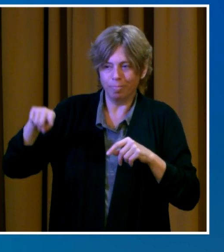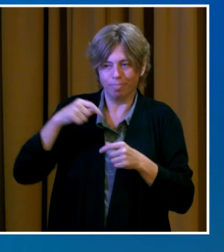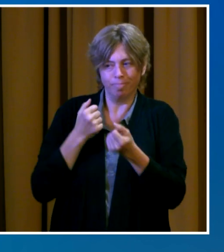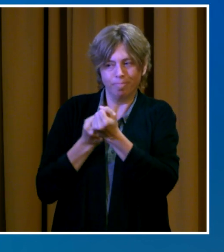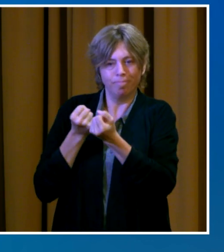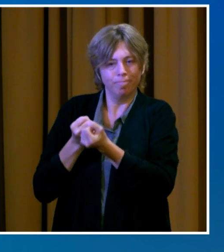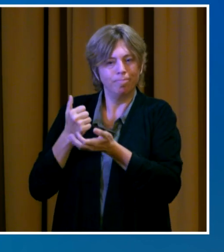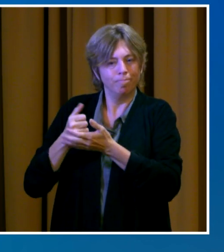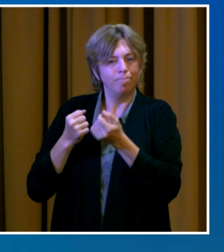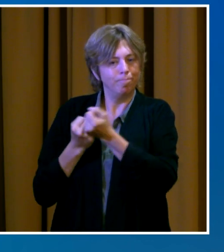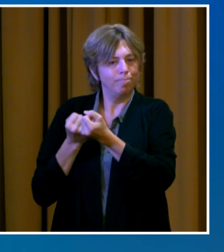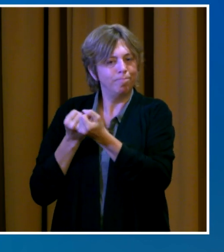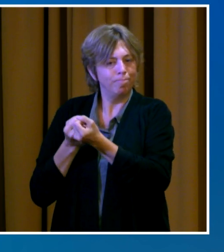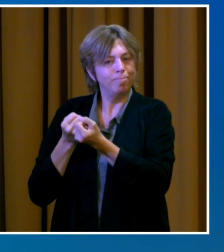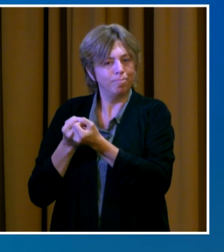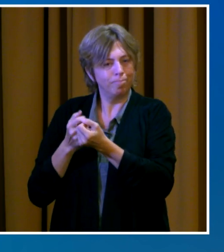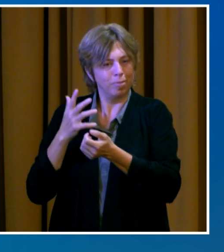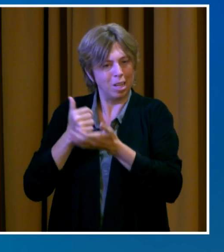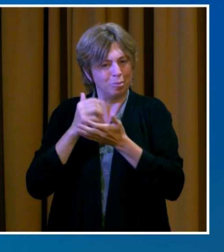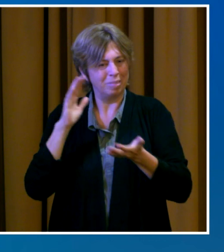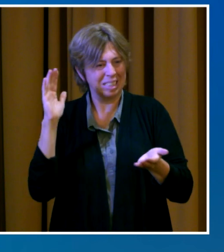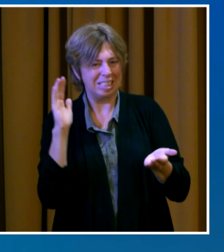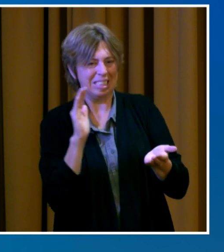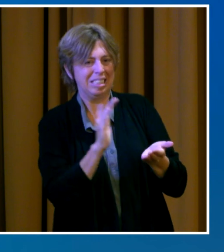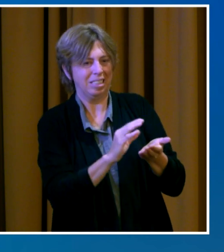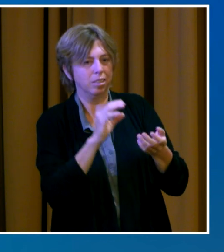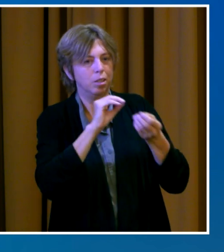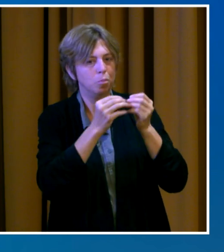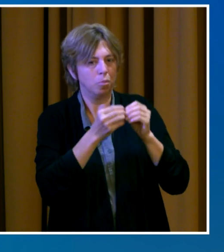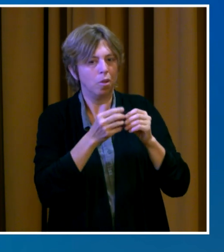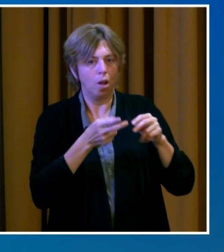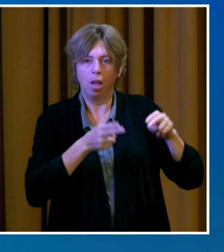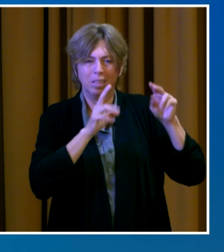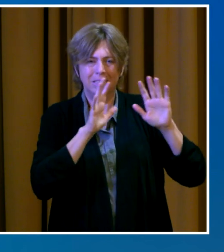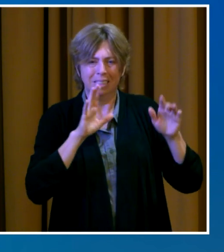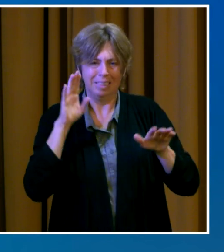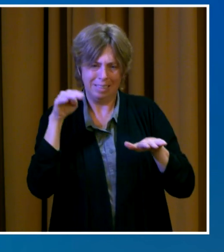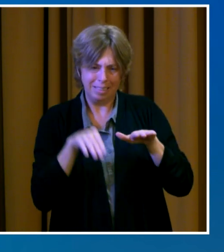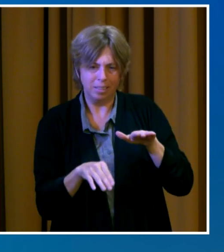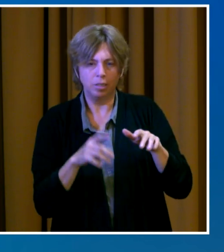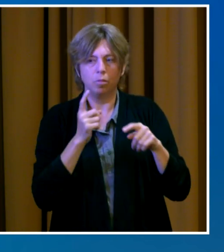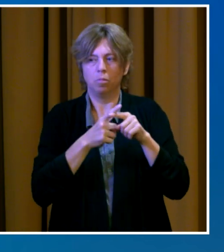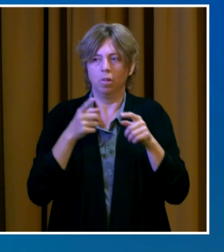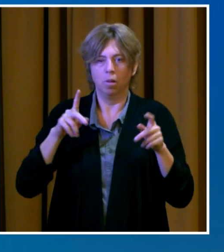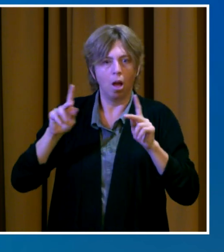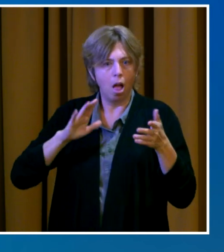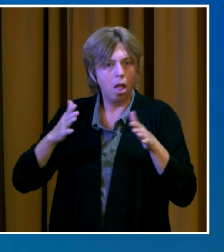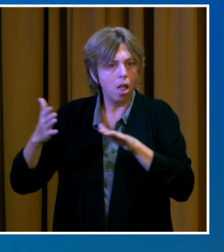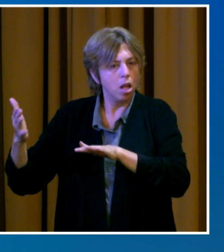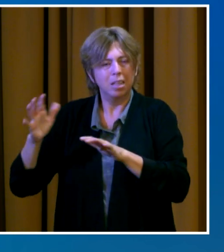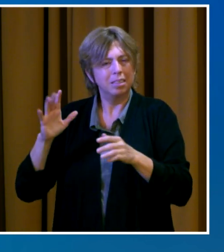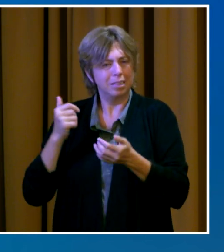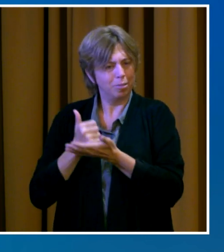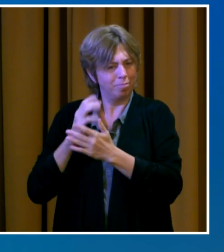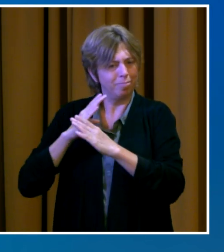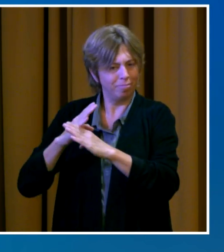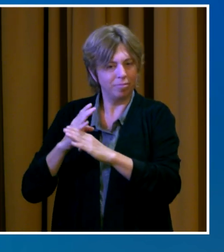and deadly cases of this awful virus. Thank you, Vancouver, for doing your part by rolling up your